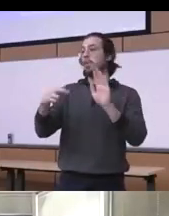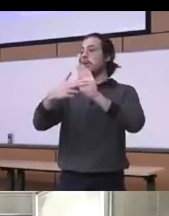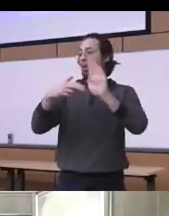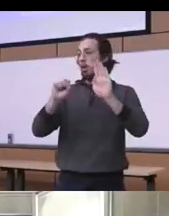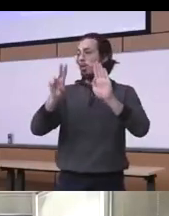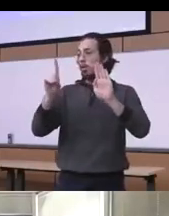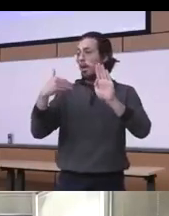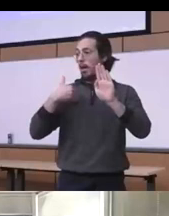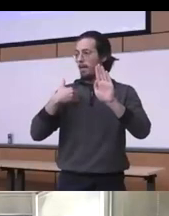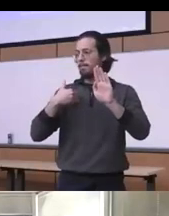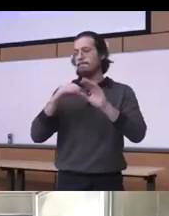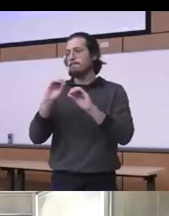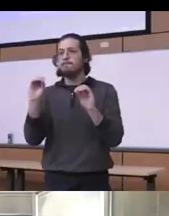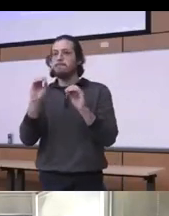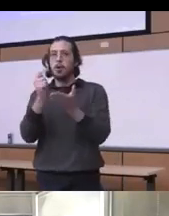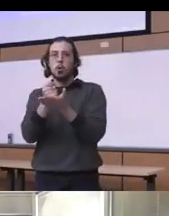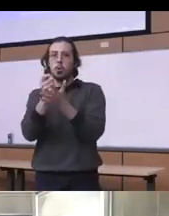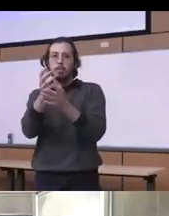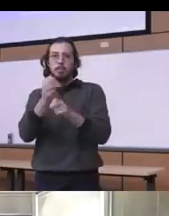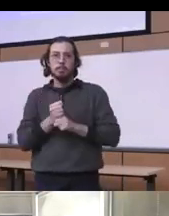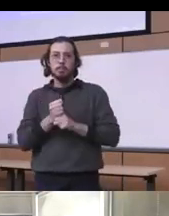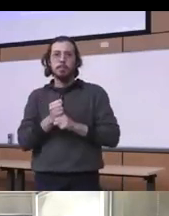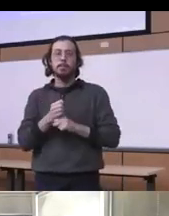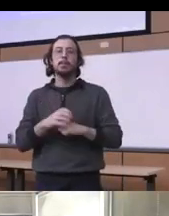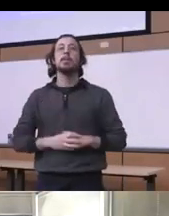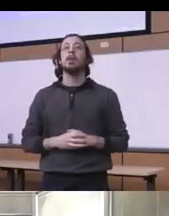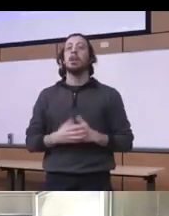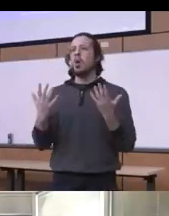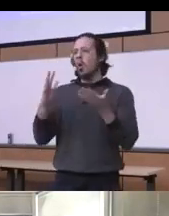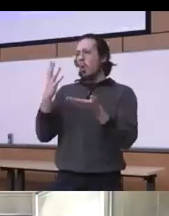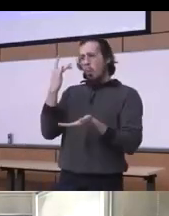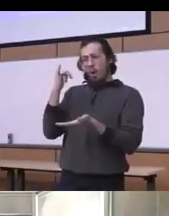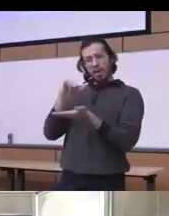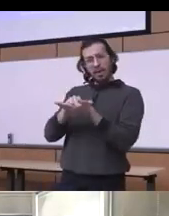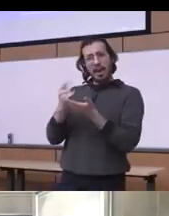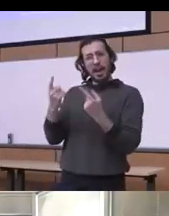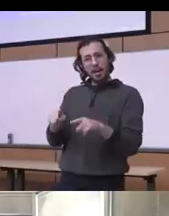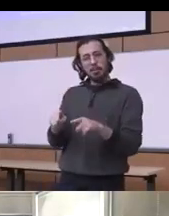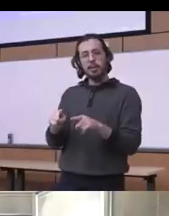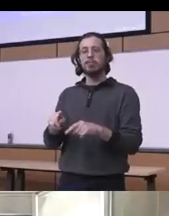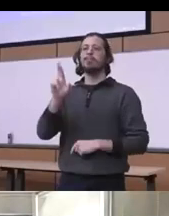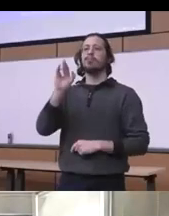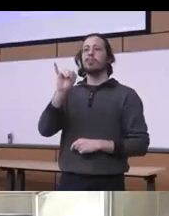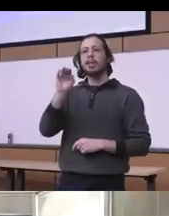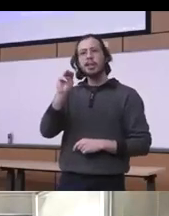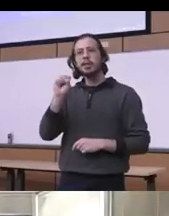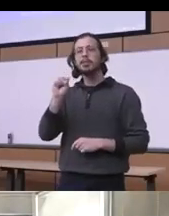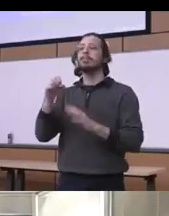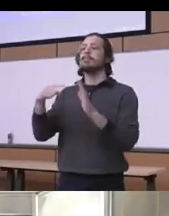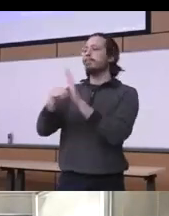again what fuels that is the stigma discrimination the racism that really plays significant role when